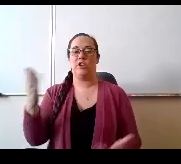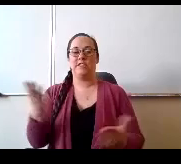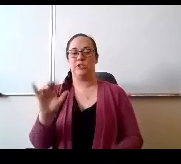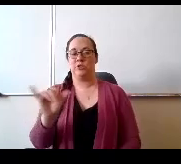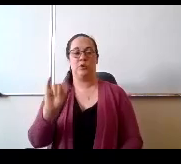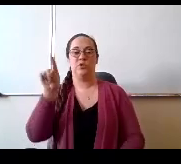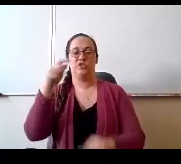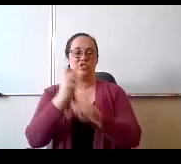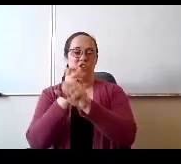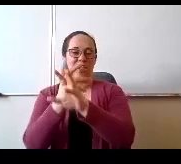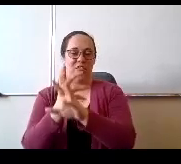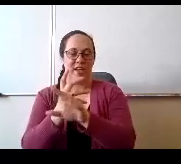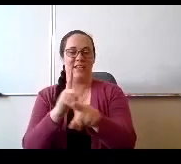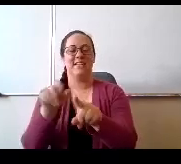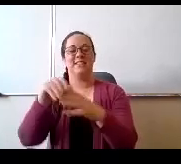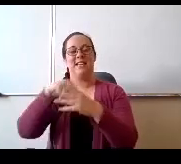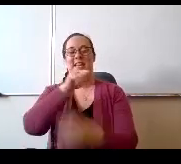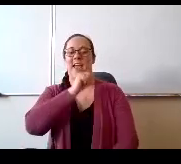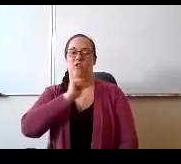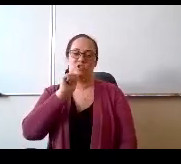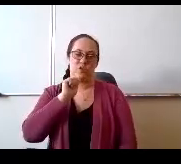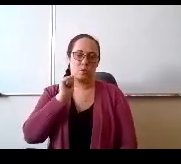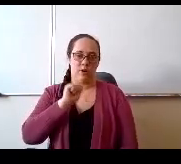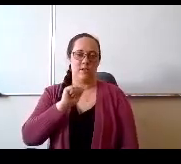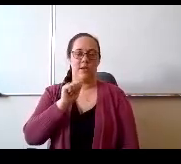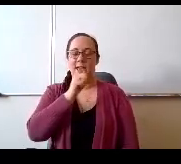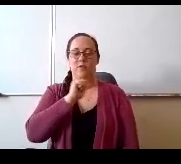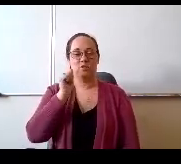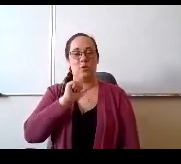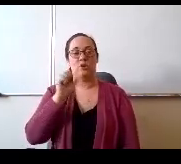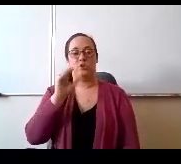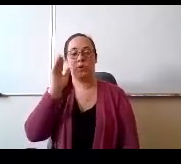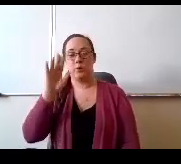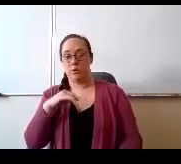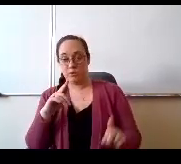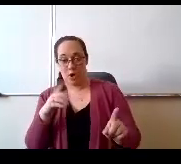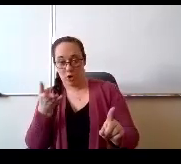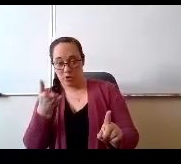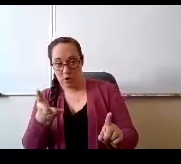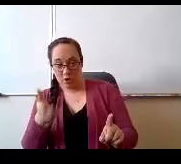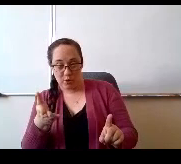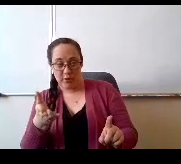He's in Arizona and so he is going to chime in. Are you there Joe.